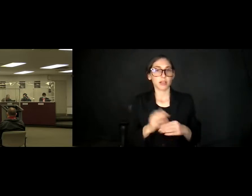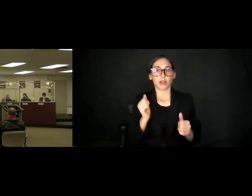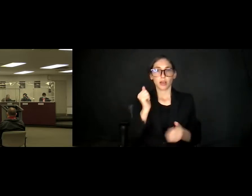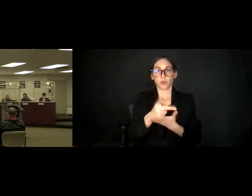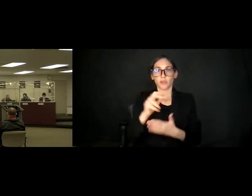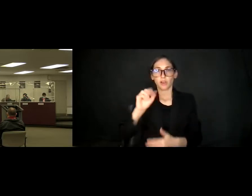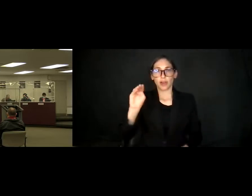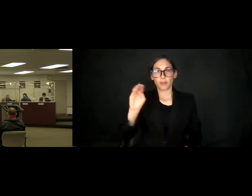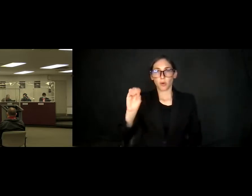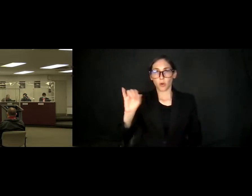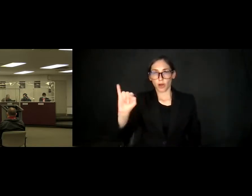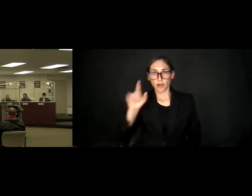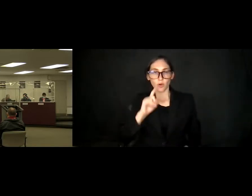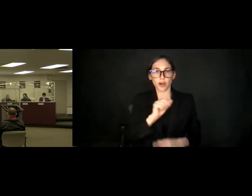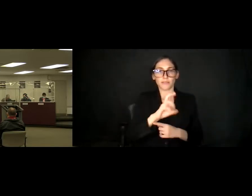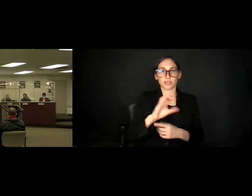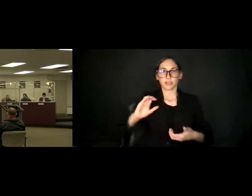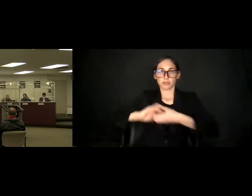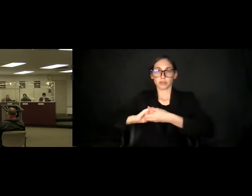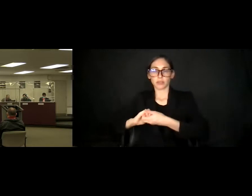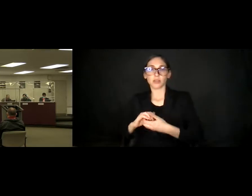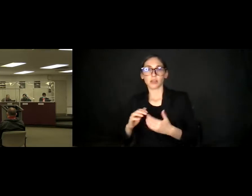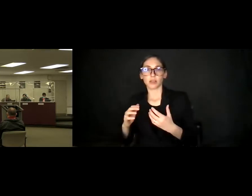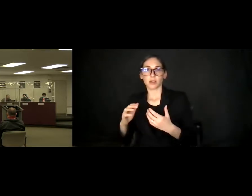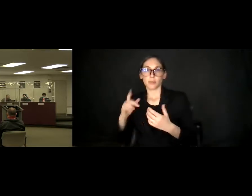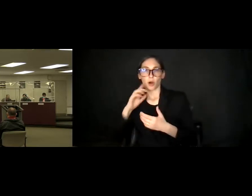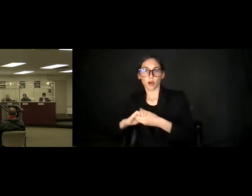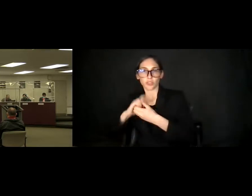Partners for Health (AVPH) and Food Forward